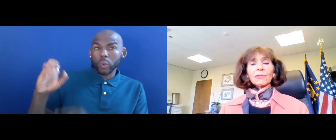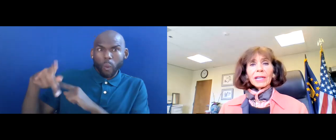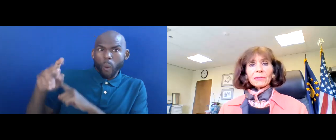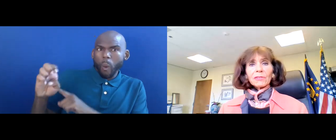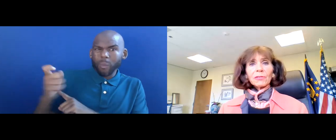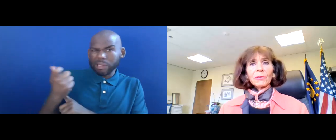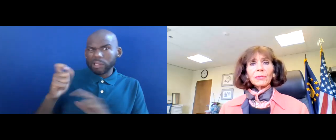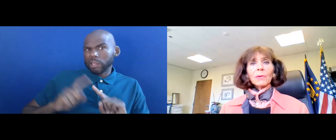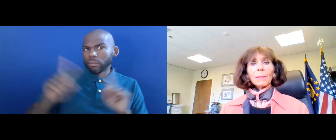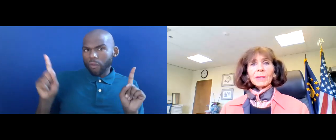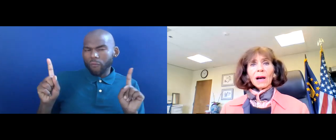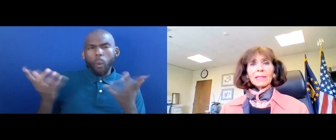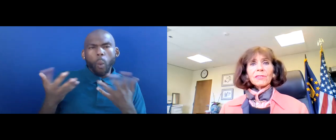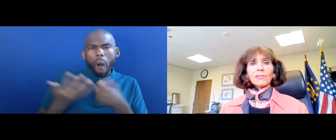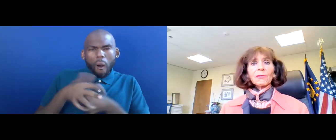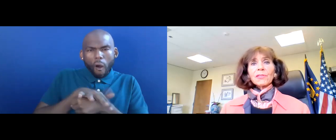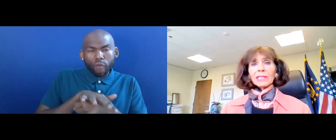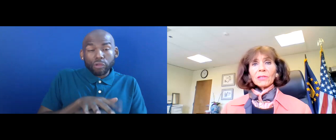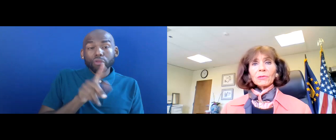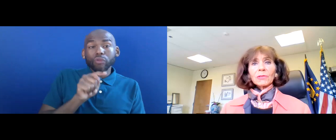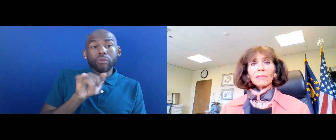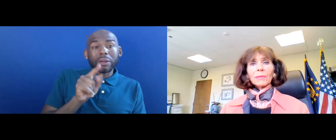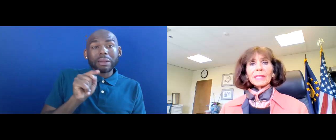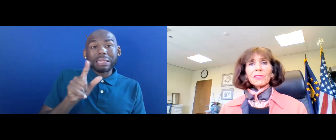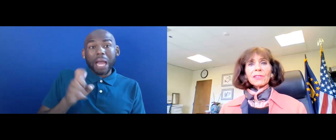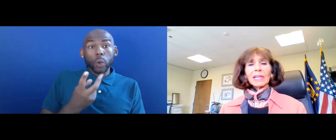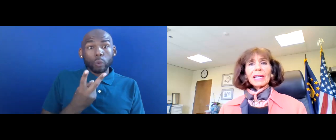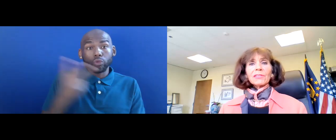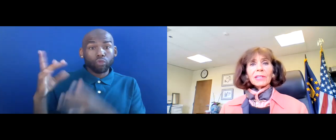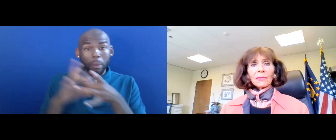SO TITLE 2 APPLIES TO STATE AND LOCAL GOVERNMENTS.